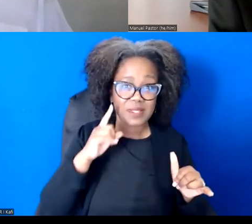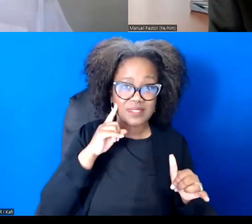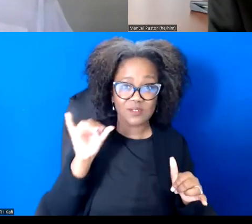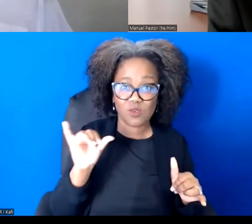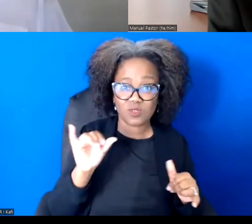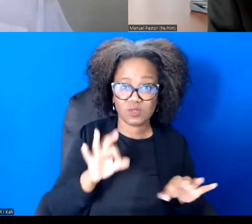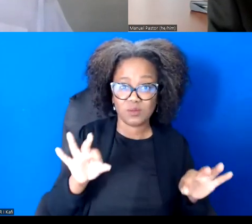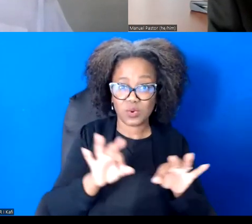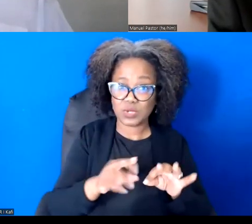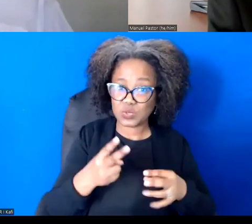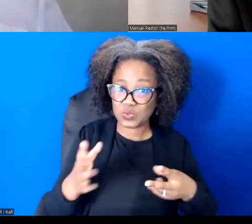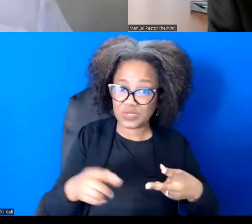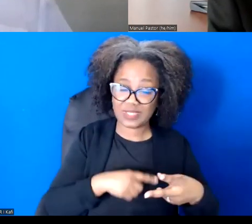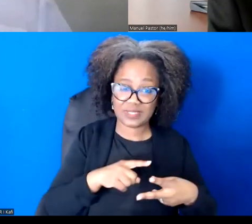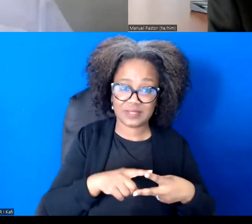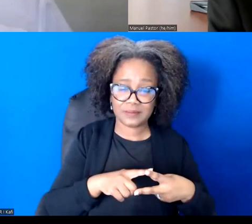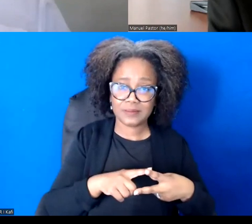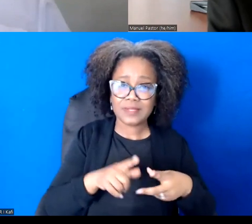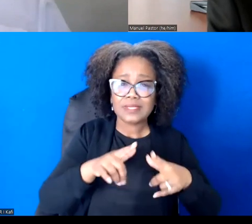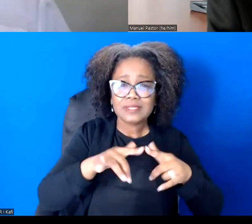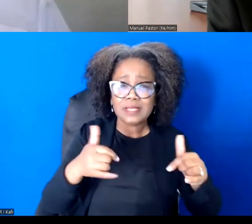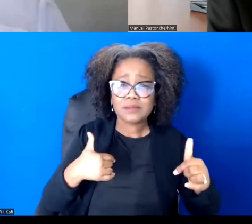in the fight for world building.